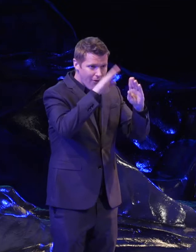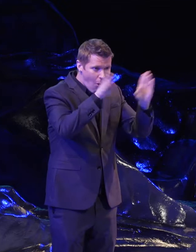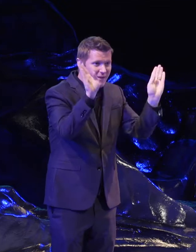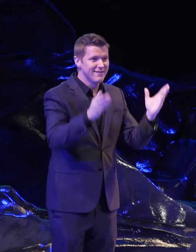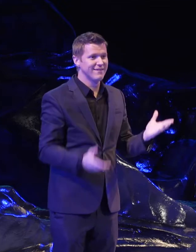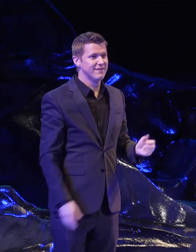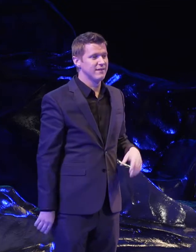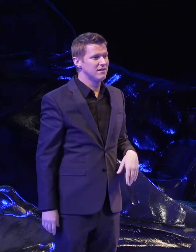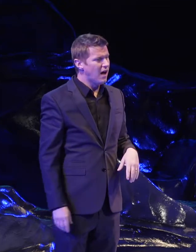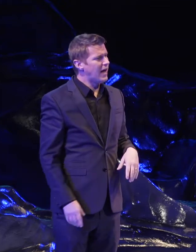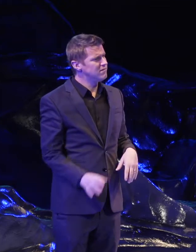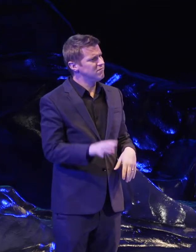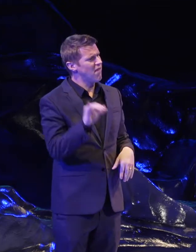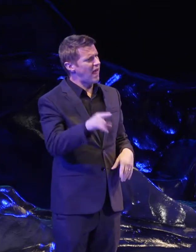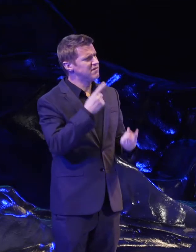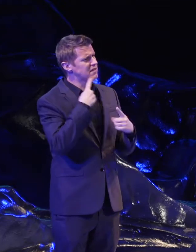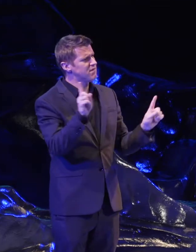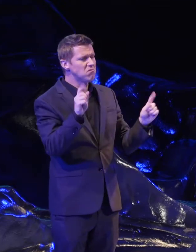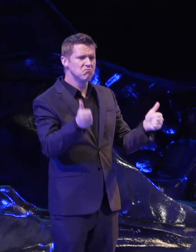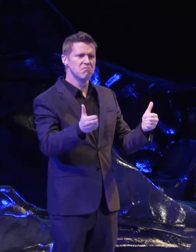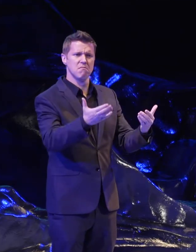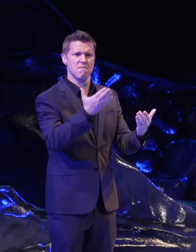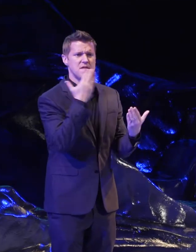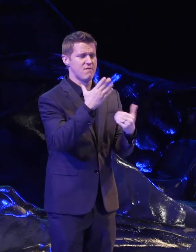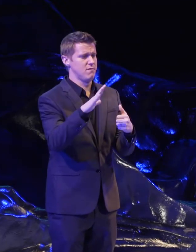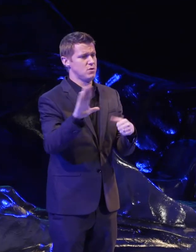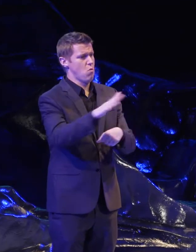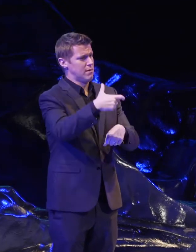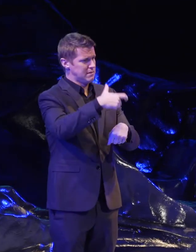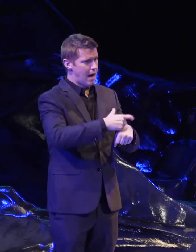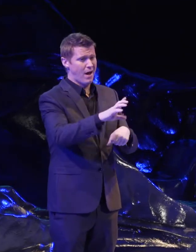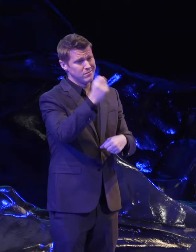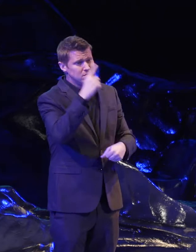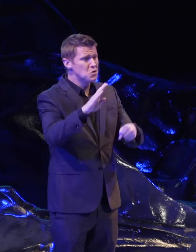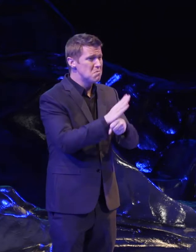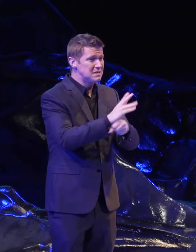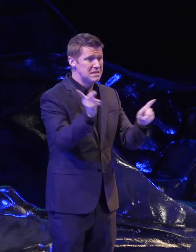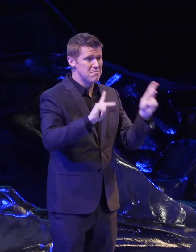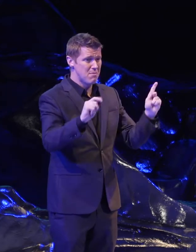I call that success, and I want to thank all of you for taking the time, we're all busy people, taking the time to be with us today,